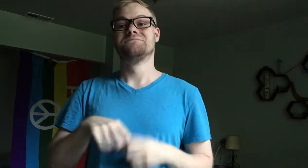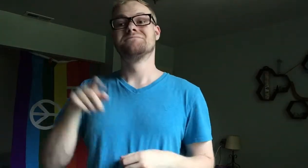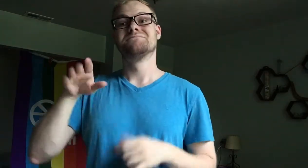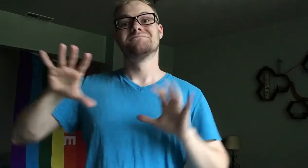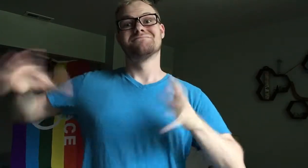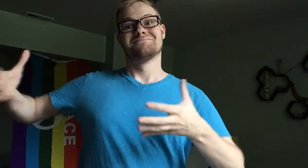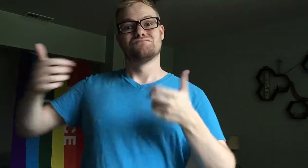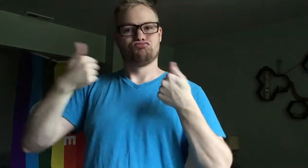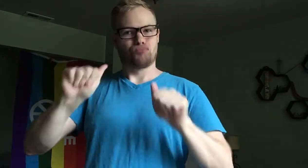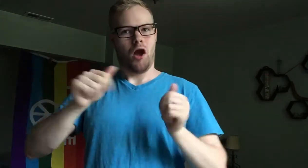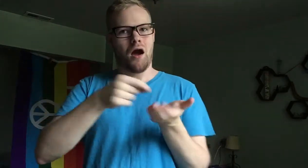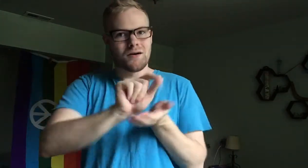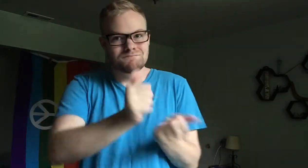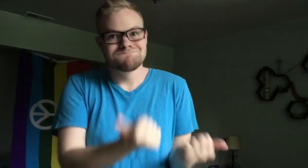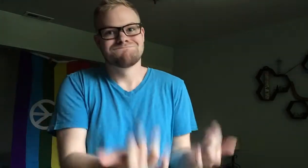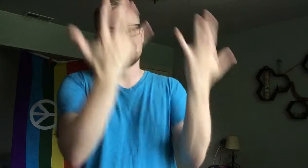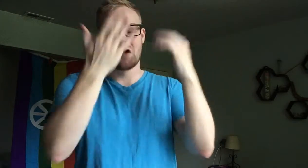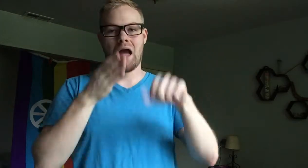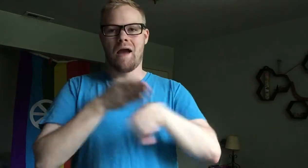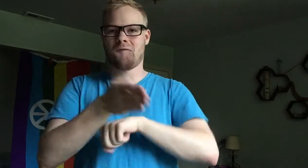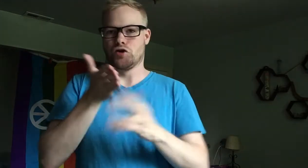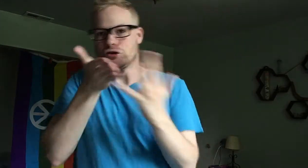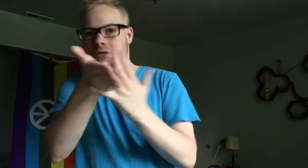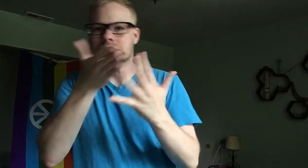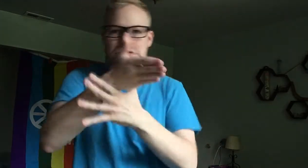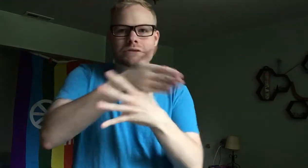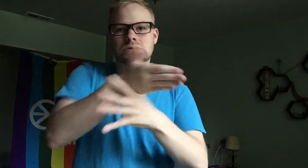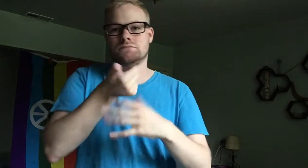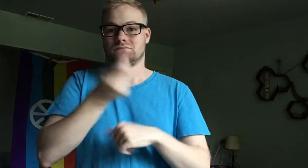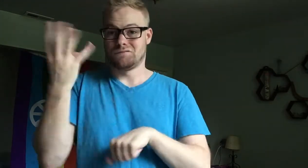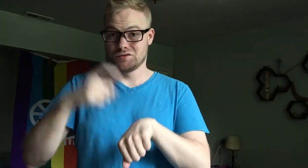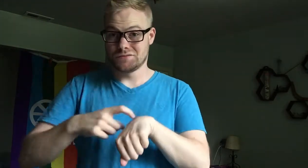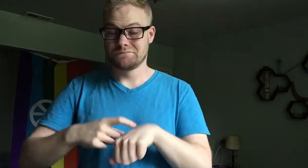which the mob attempted to set on fire after breaching the barricade repeatedly.